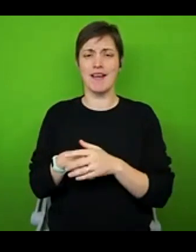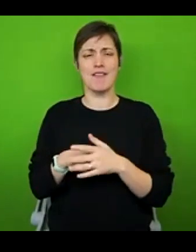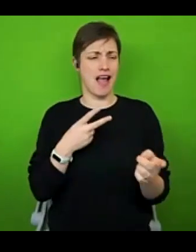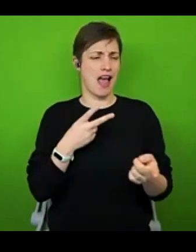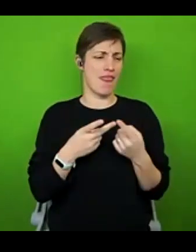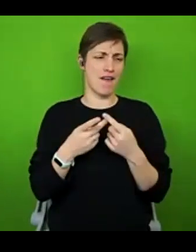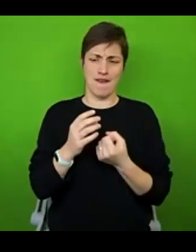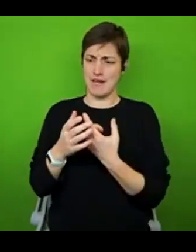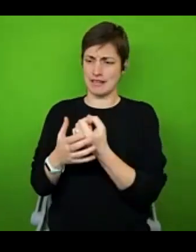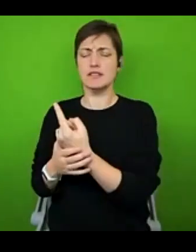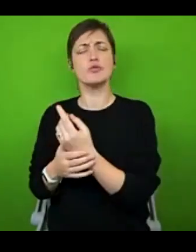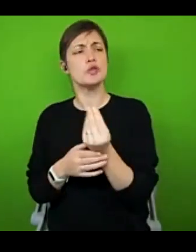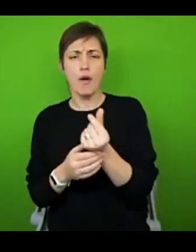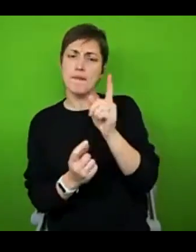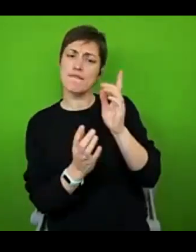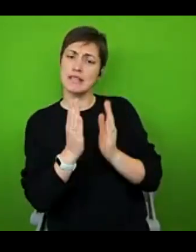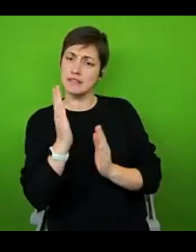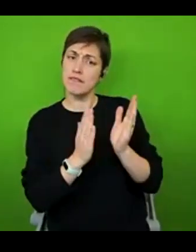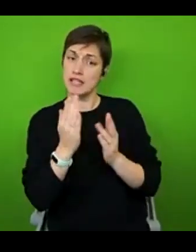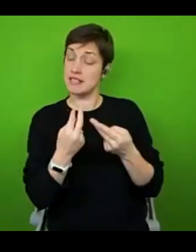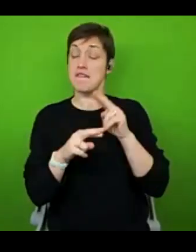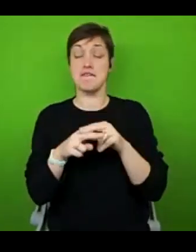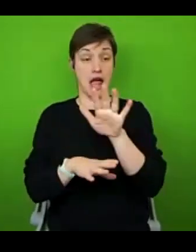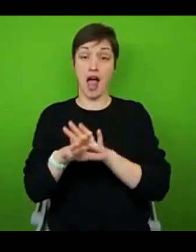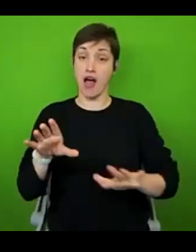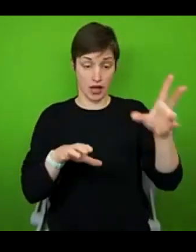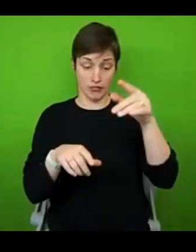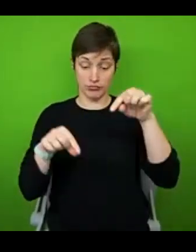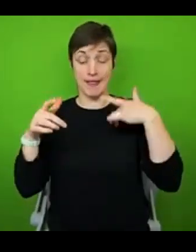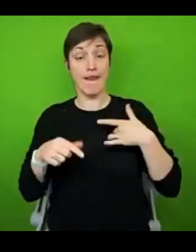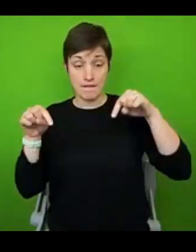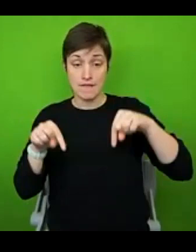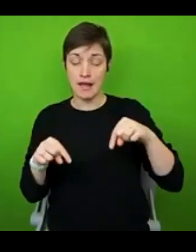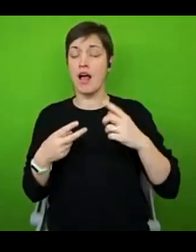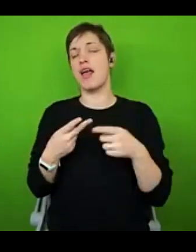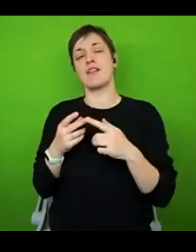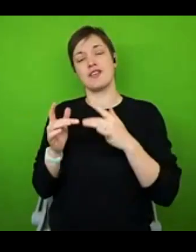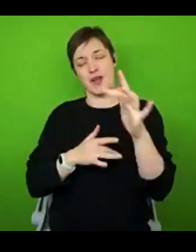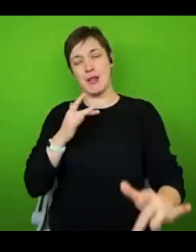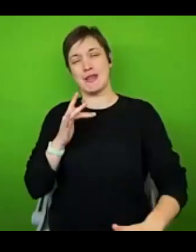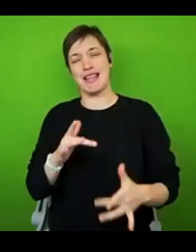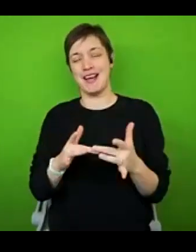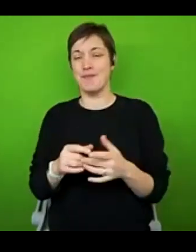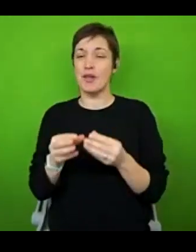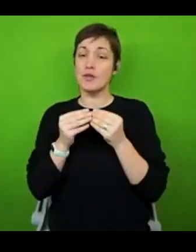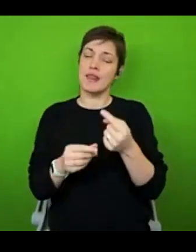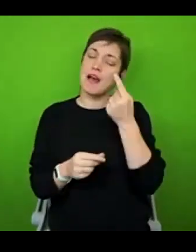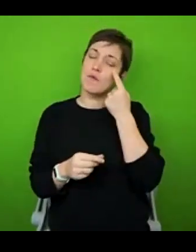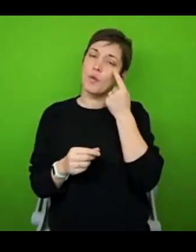in person, if you happen to be in the area, others are online like this one. So it's worth having a look on York Disability Week's website, because there's a really great